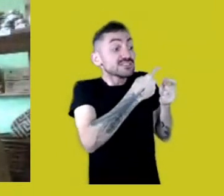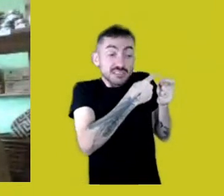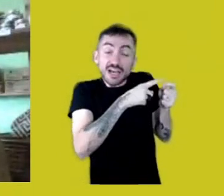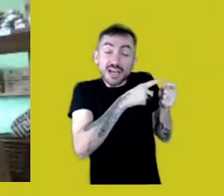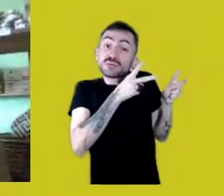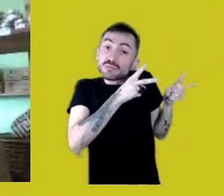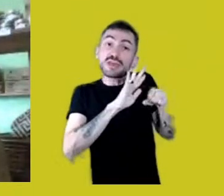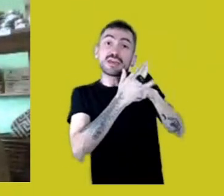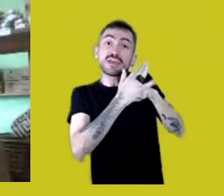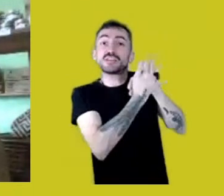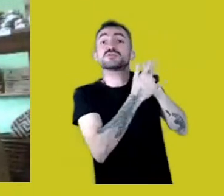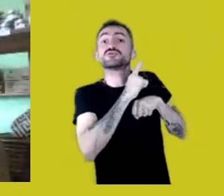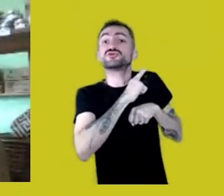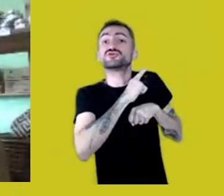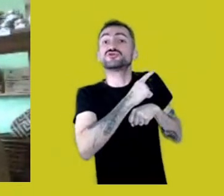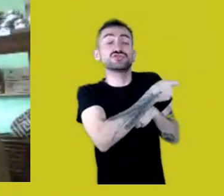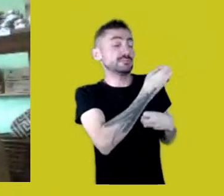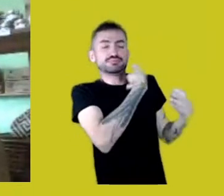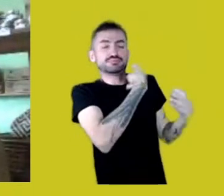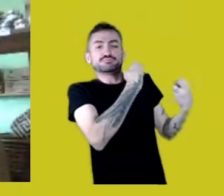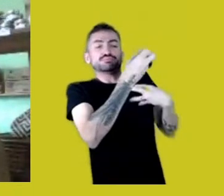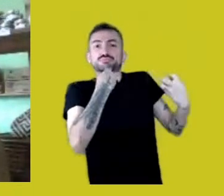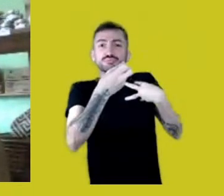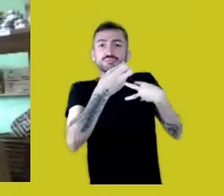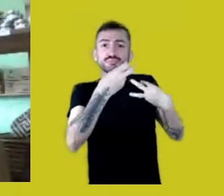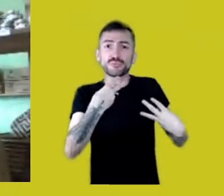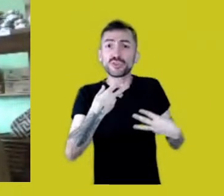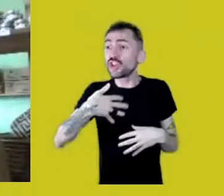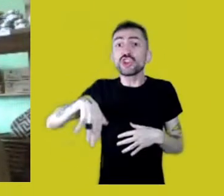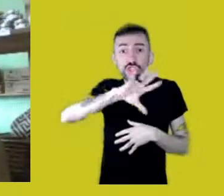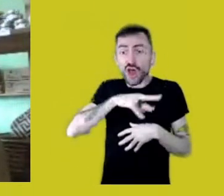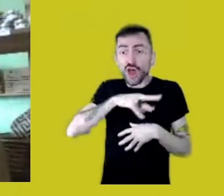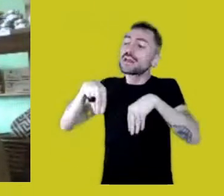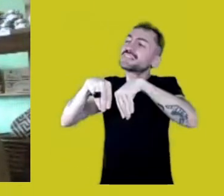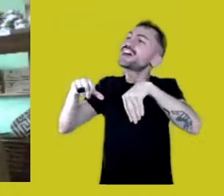Because before there were towns, that was our territory.